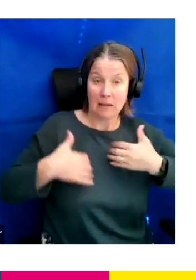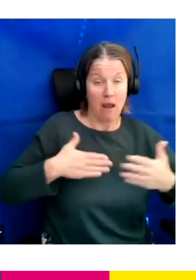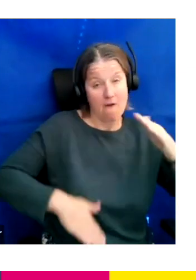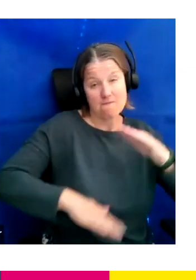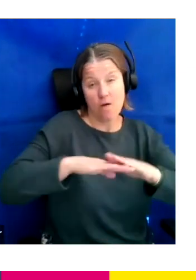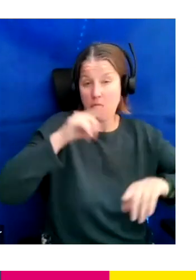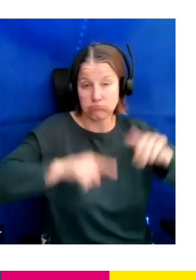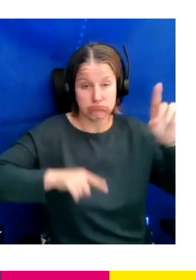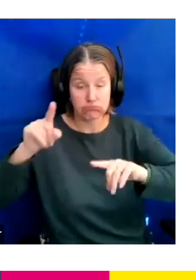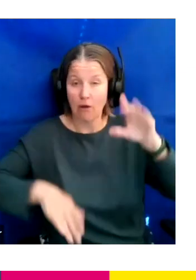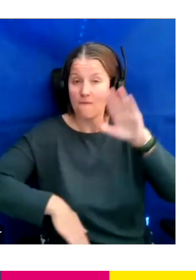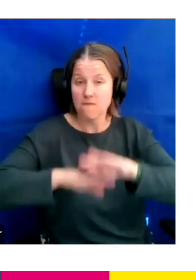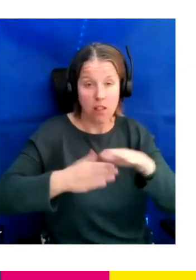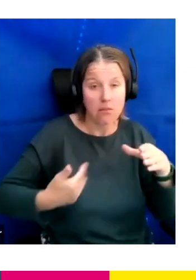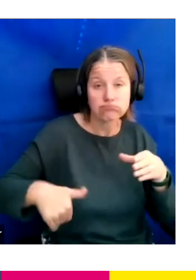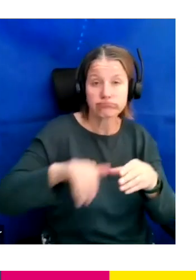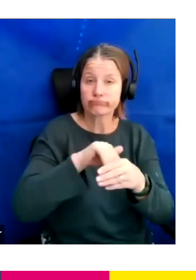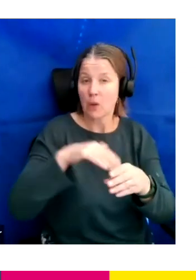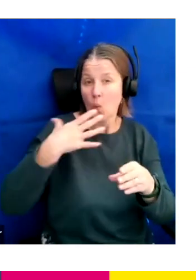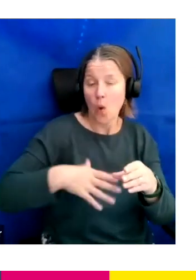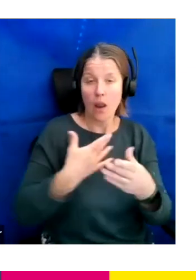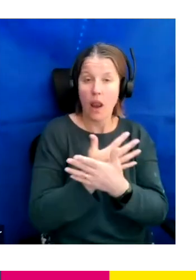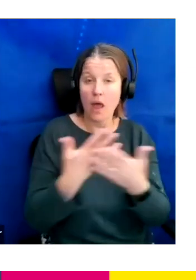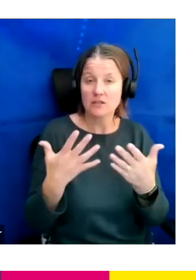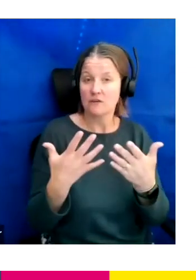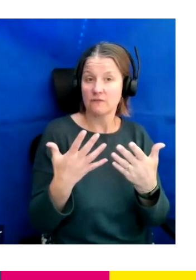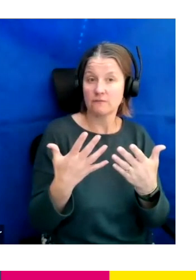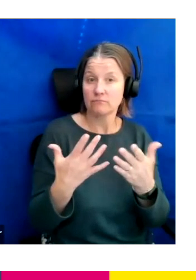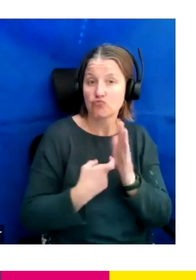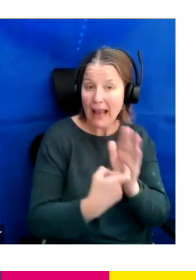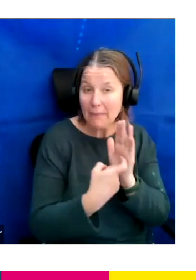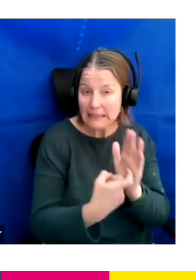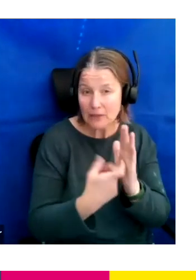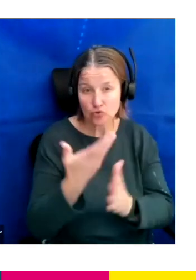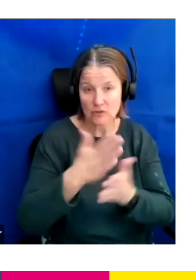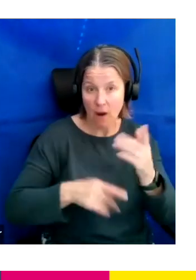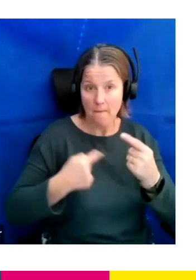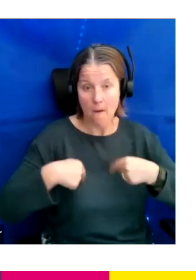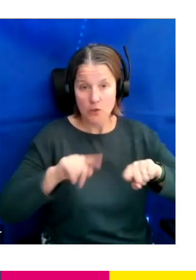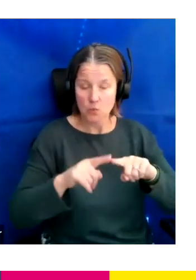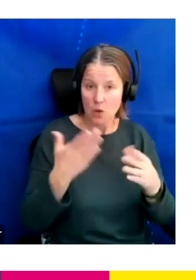We love to get lots of recommendations sent into us and we really enjoy doing events like